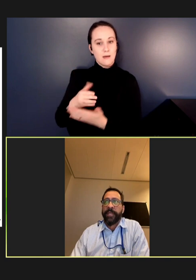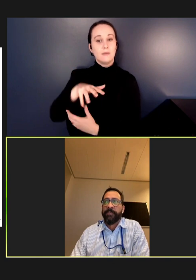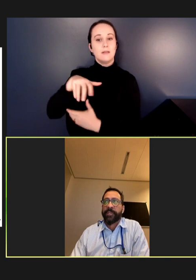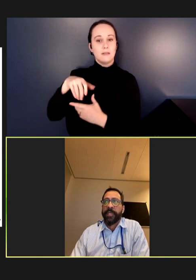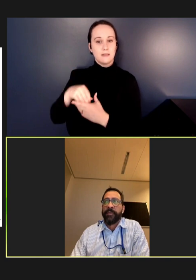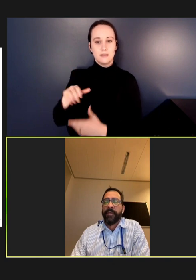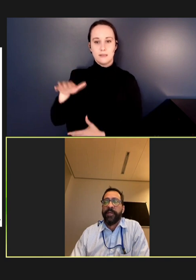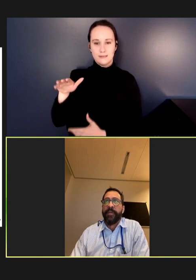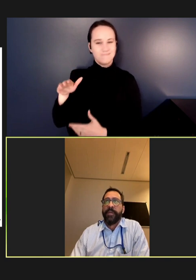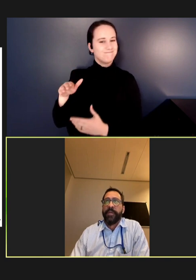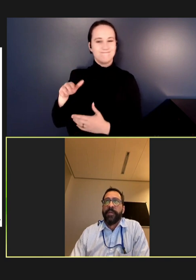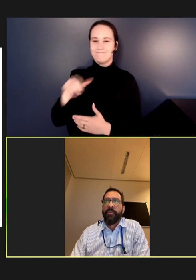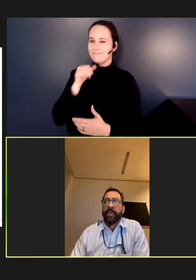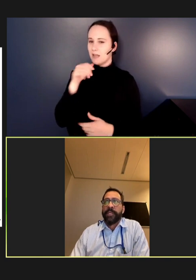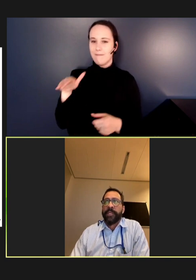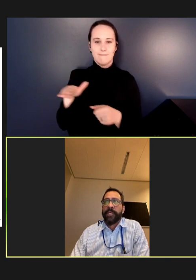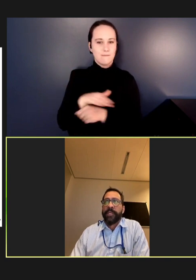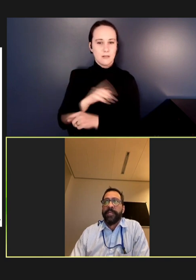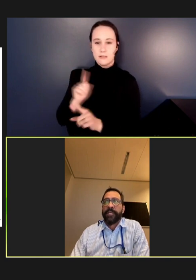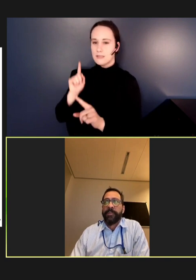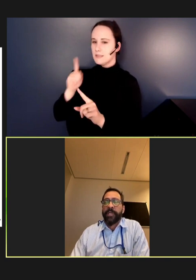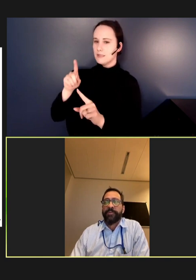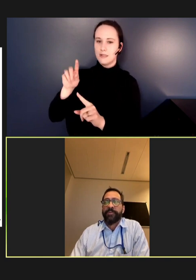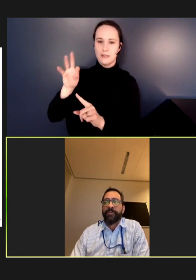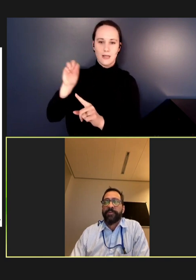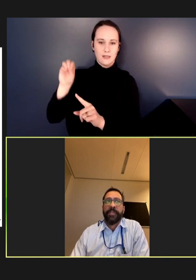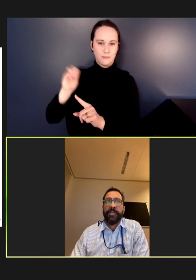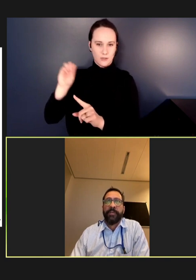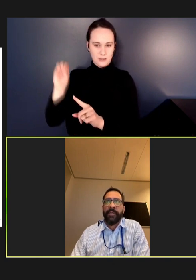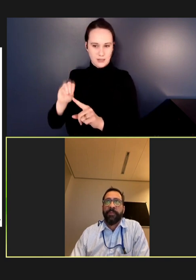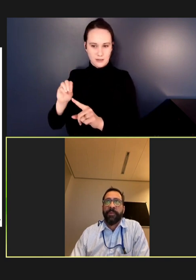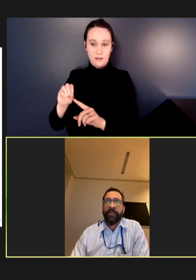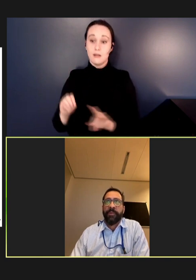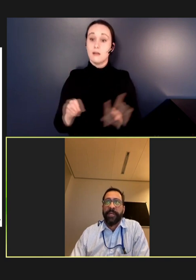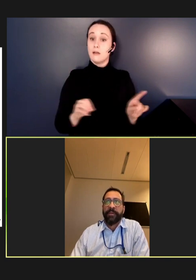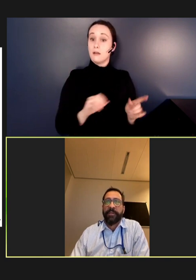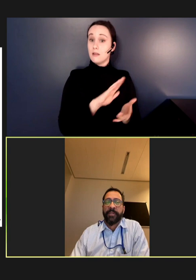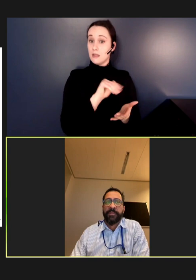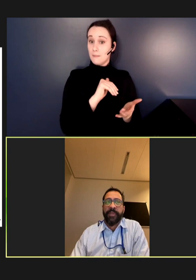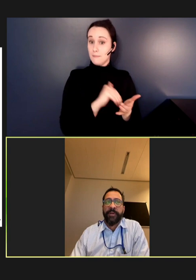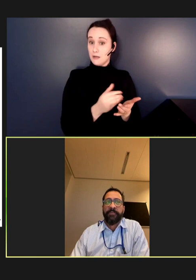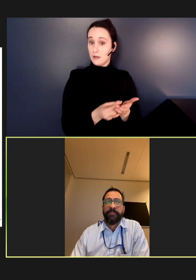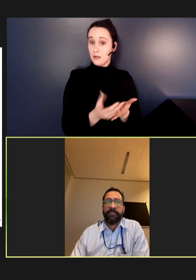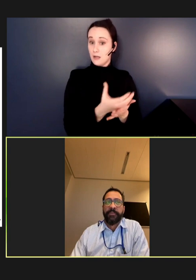90 percent, whereas the middle-income countries generally were doing better in terms of their